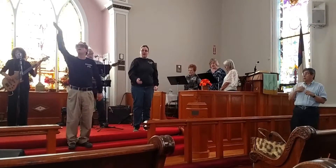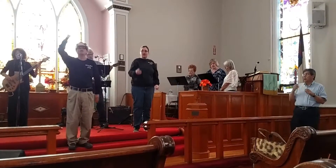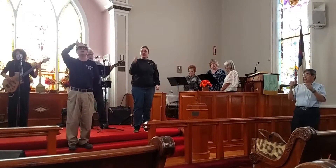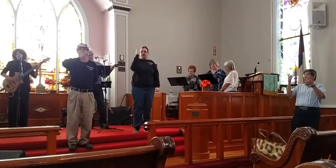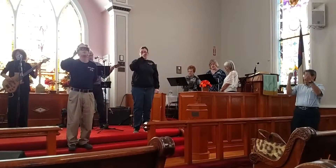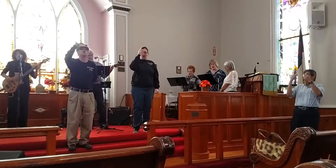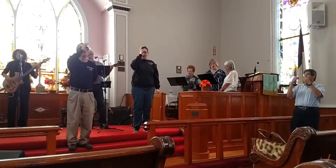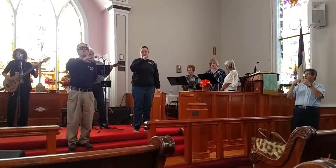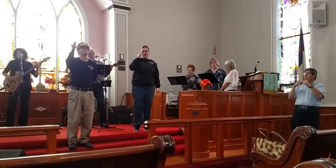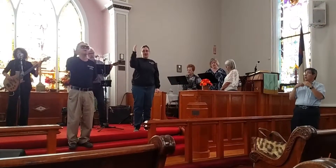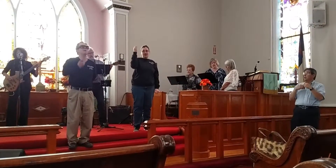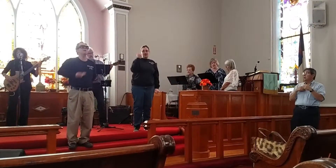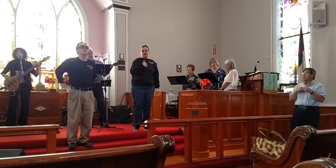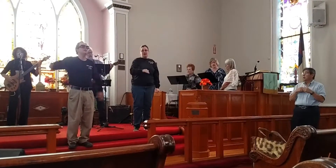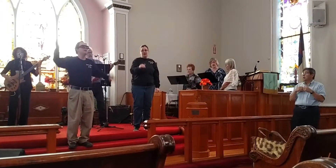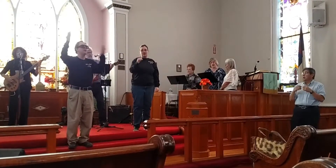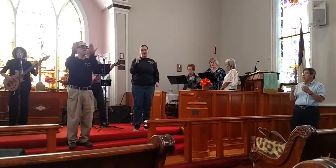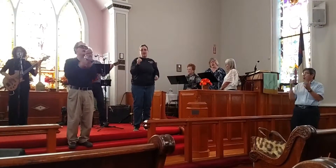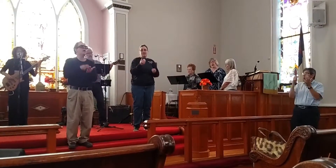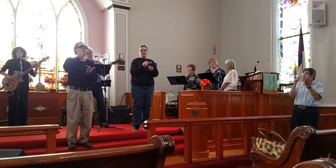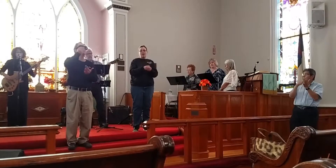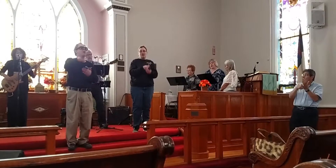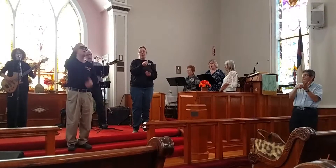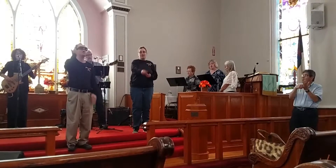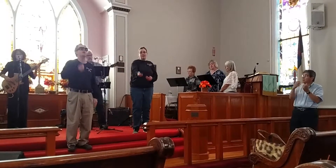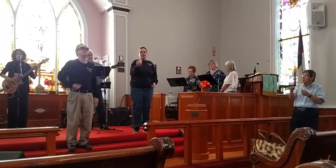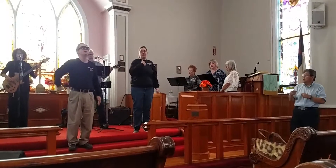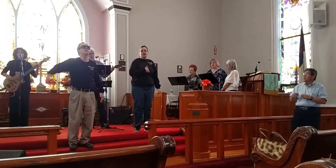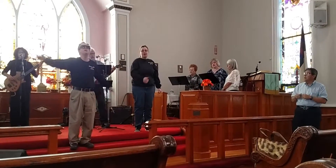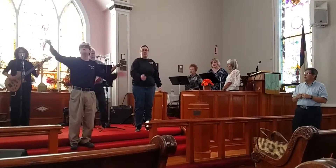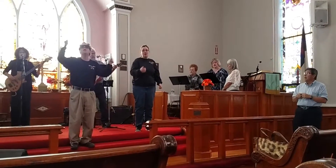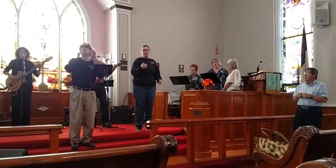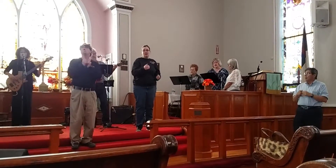He sought me and bought me